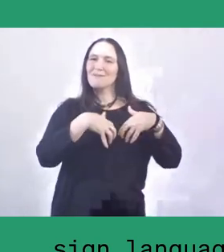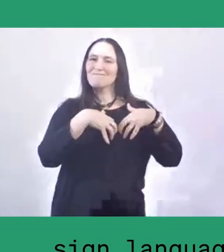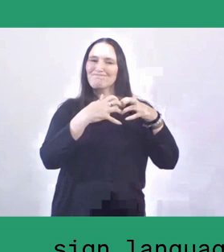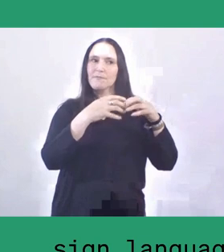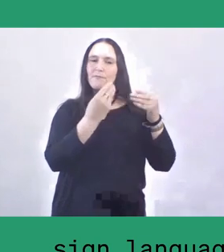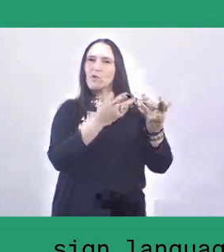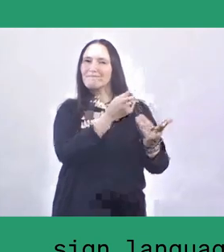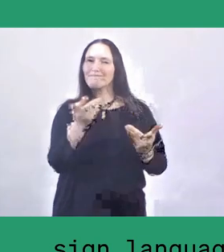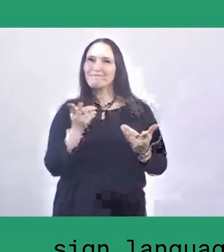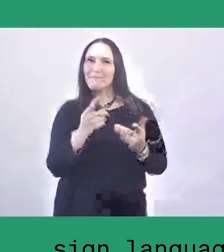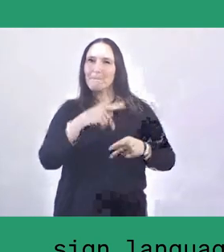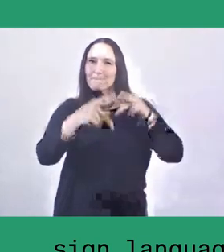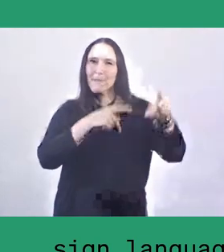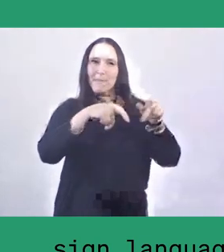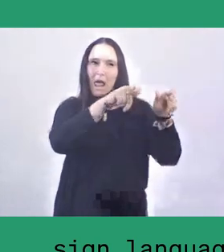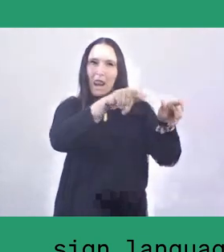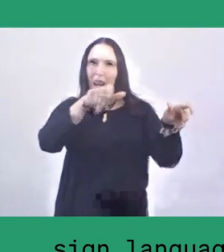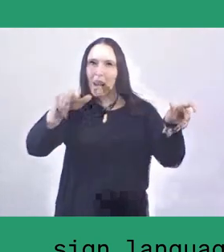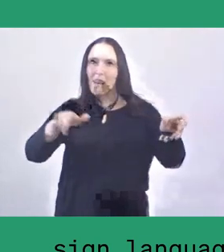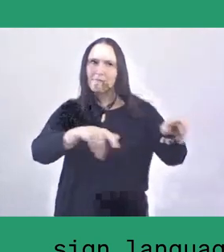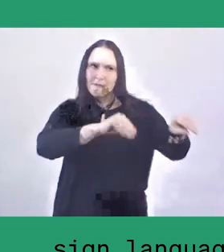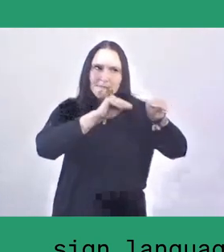It's also used as an action, as a call to action